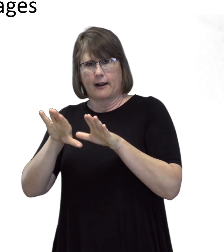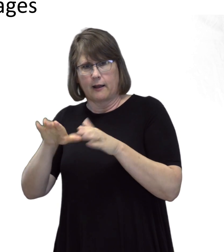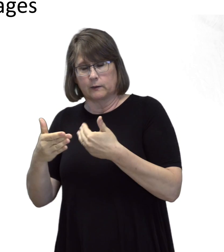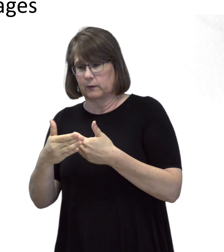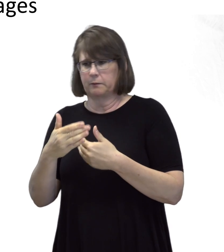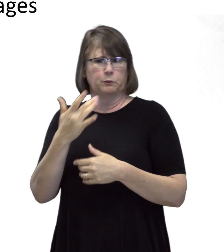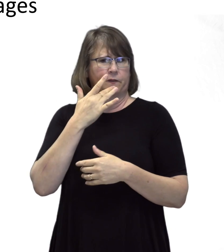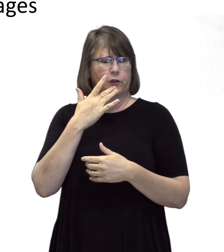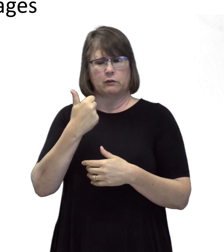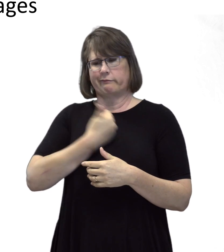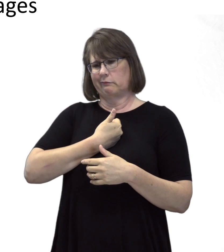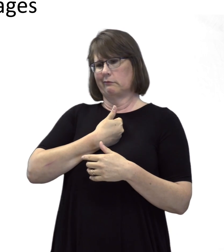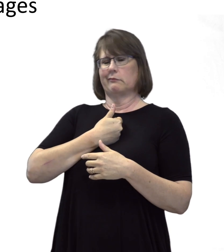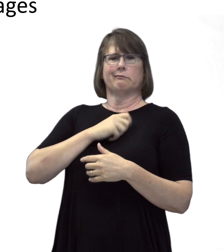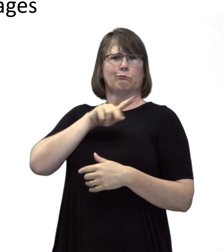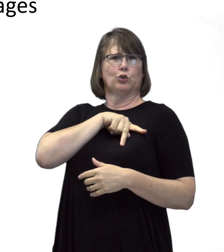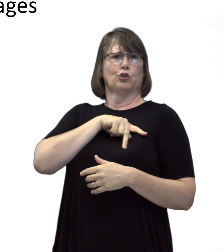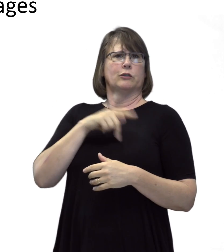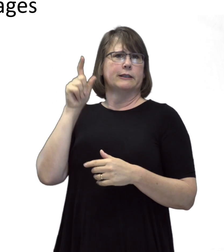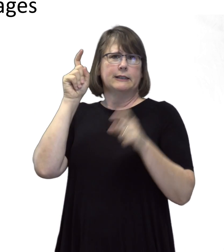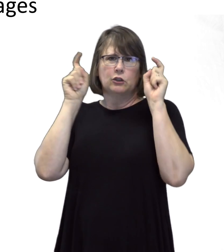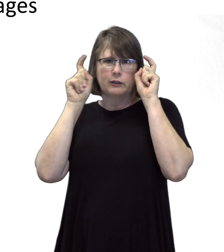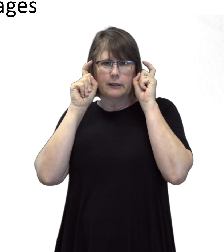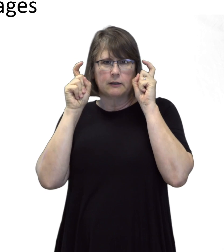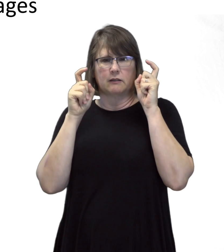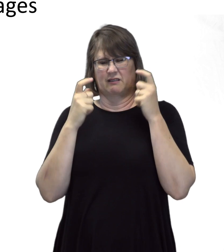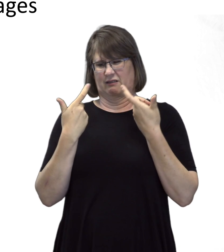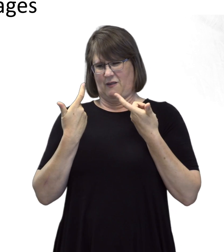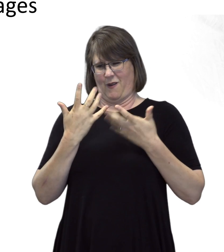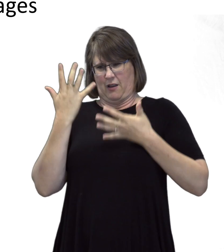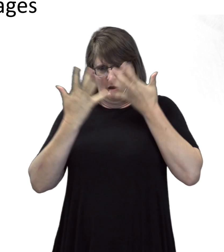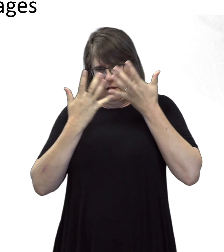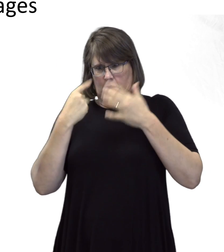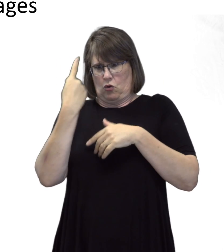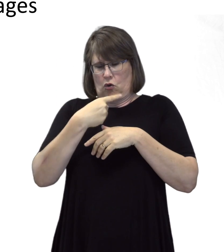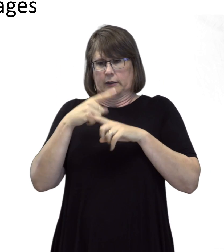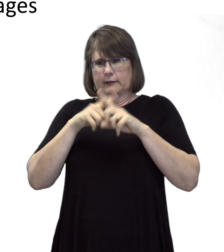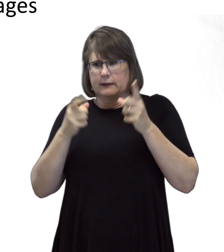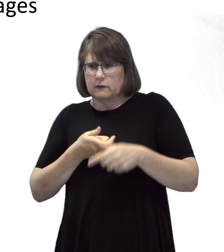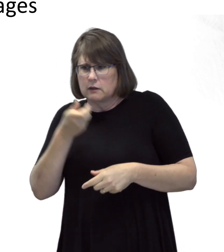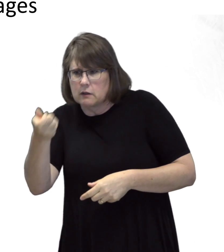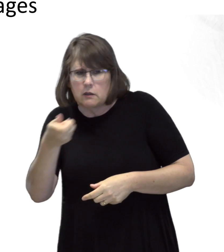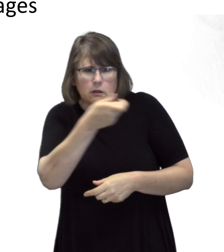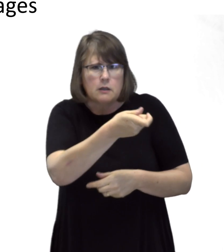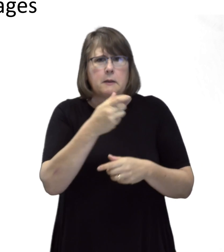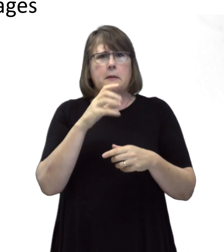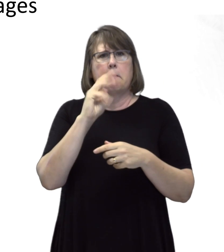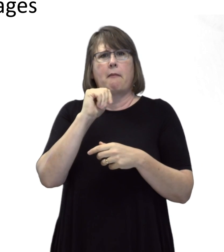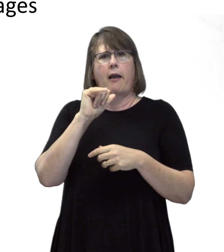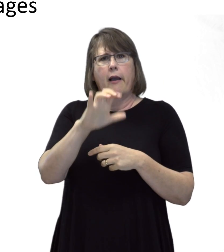and prefer to only wear their personal hearing aids. They do not want to look different,